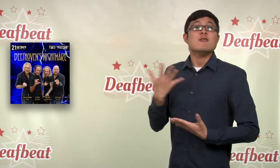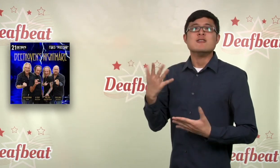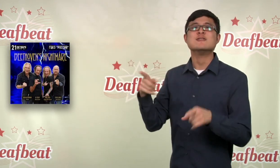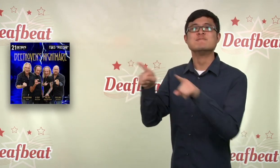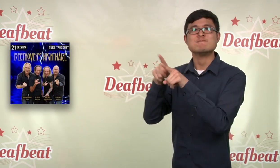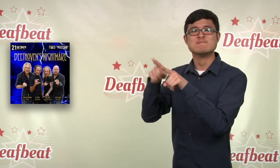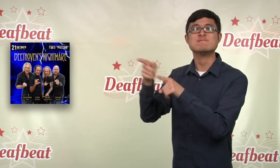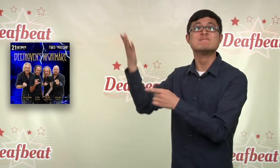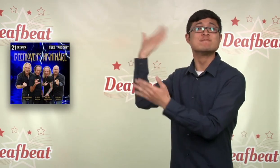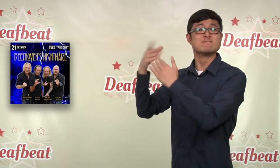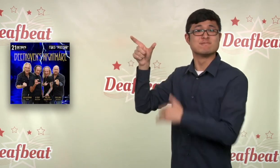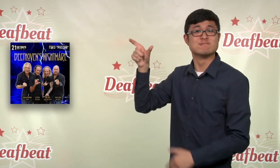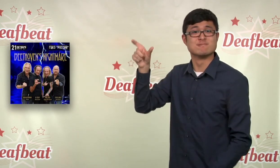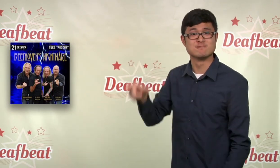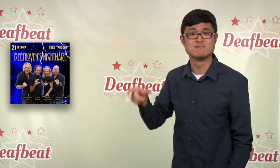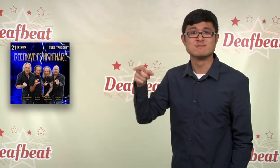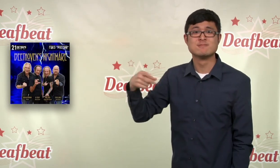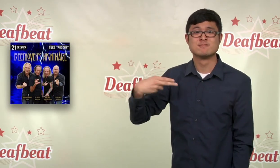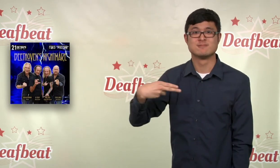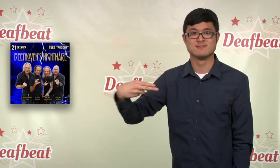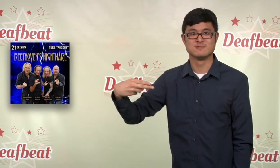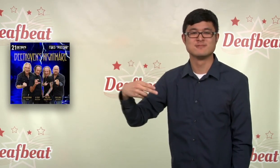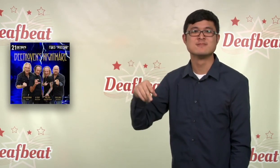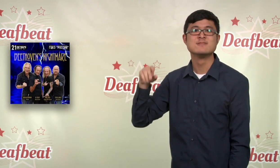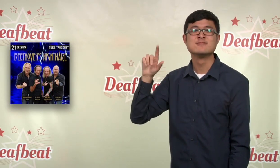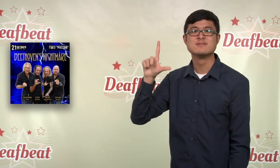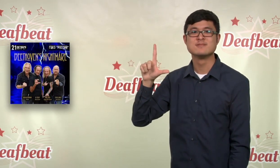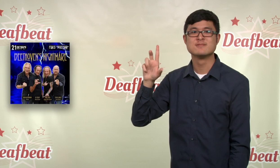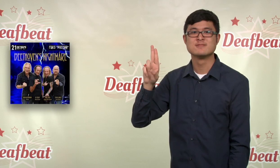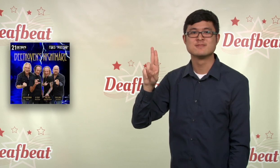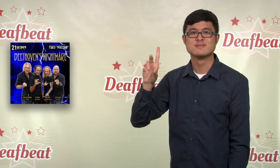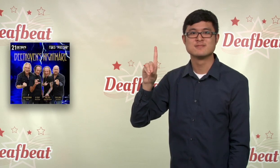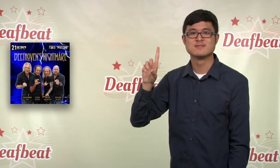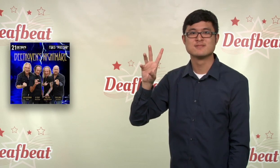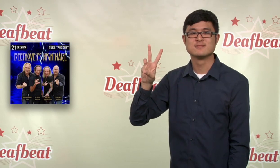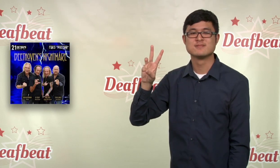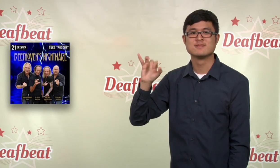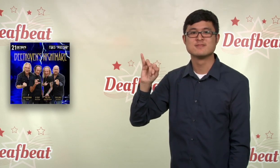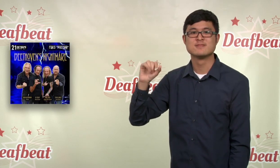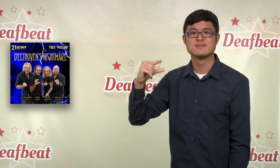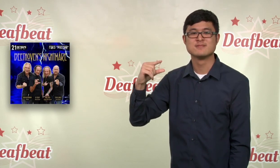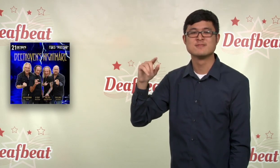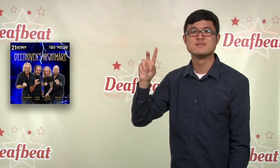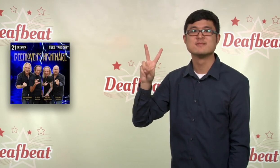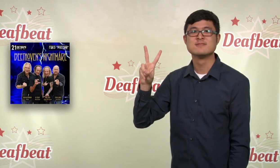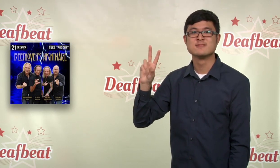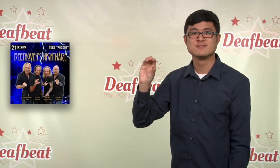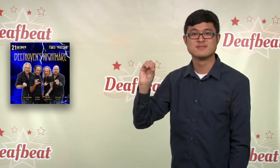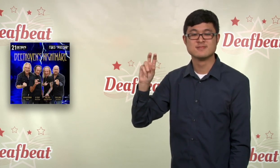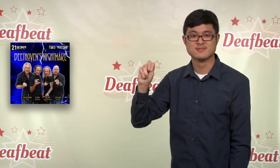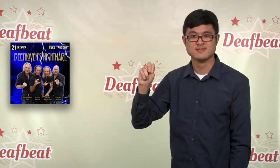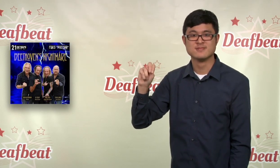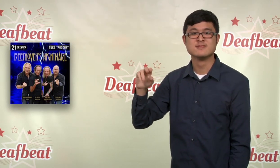nightmare when he was 35 years old that